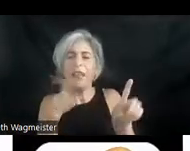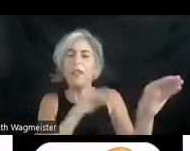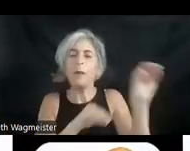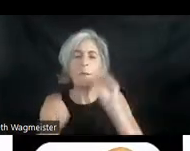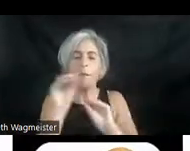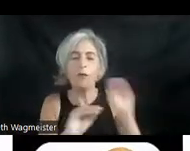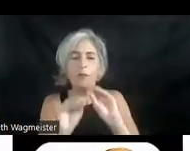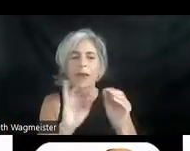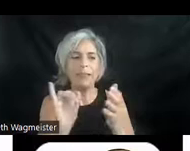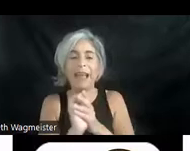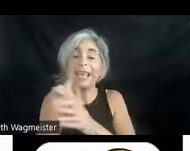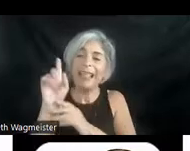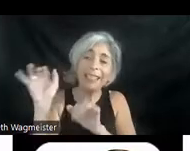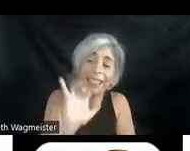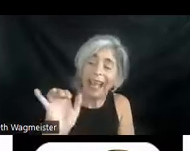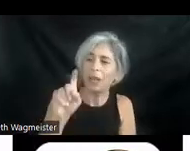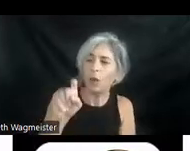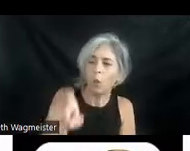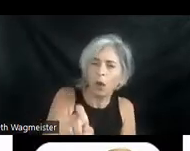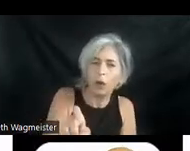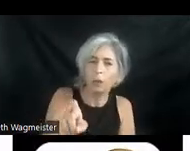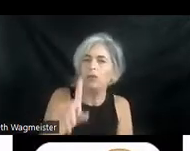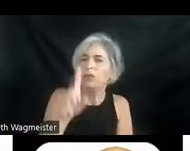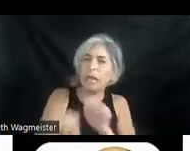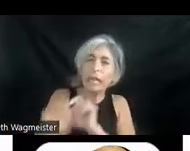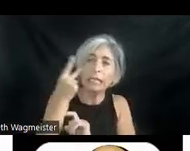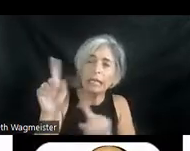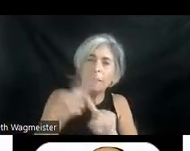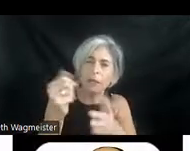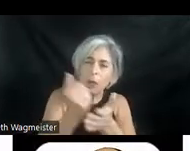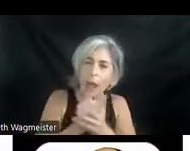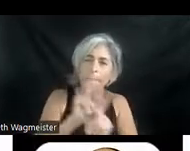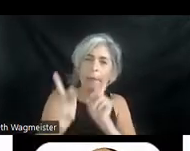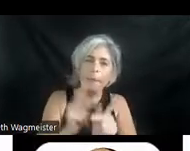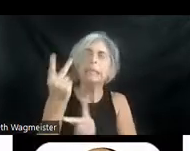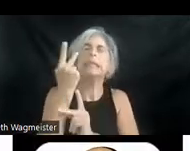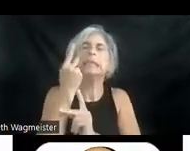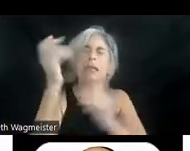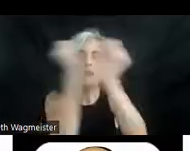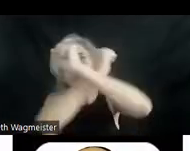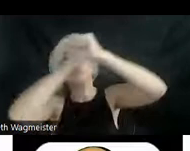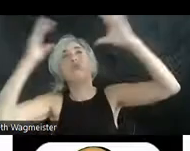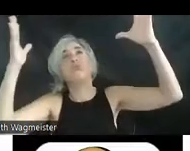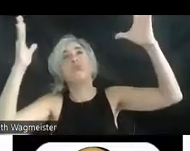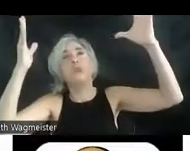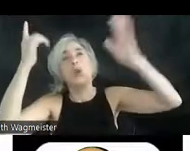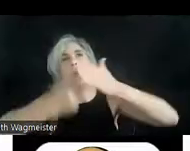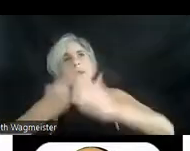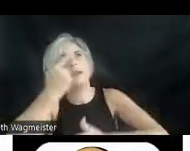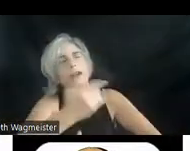something that you can't see we help people see what is there, if they're blind or have